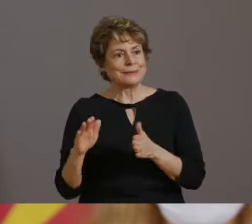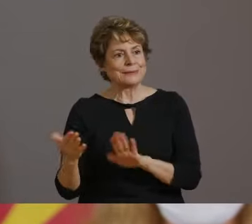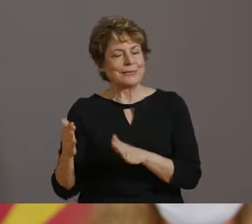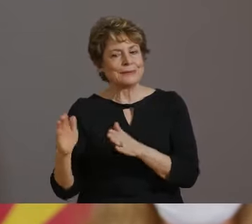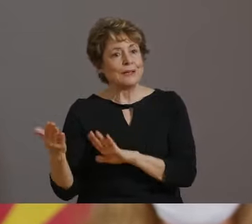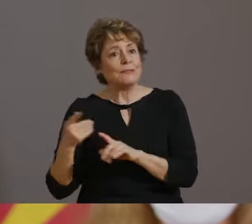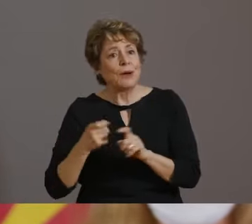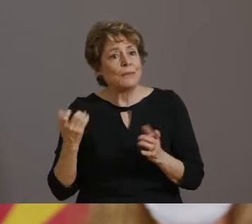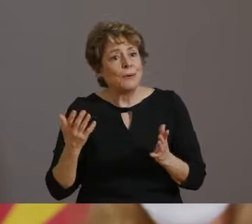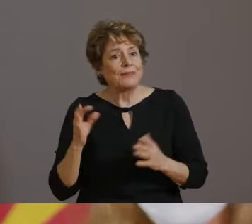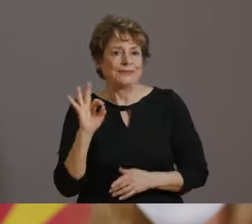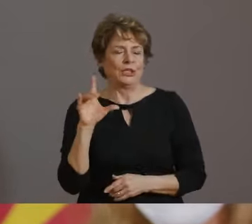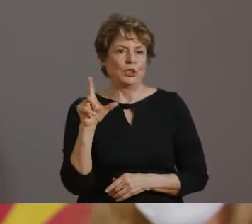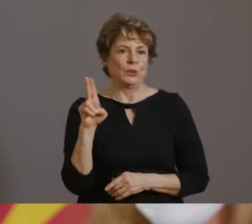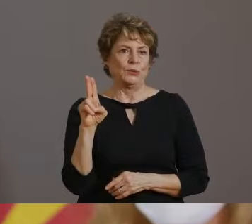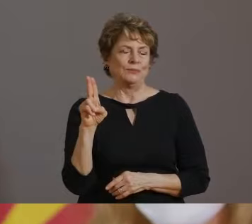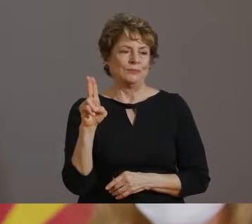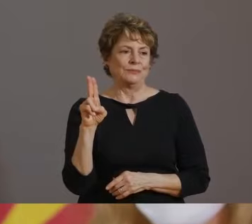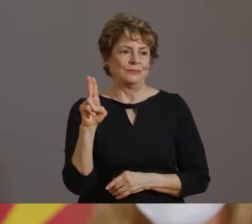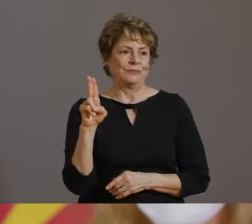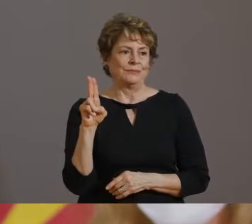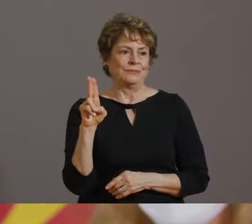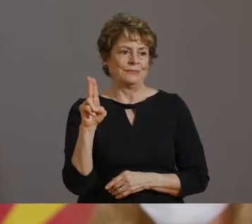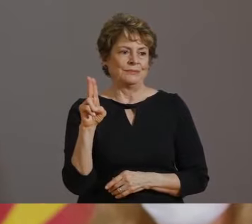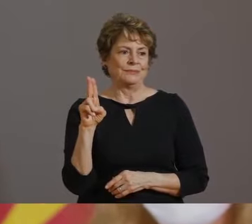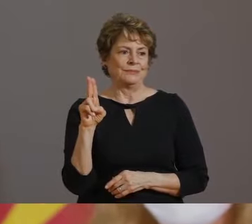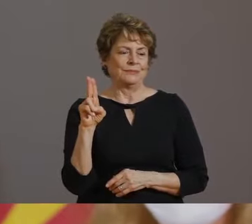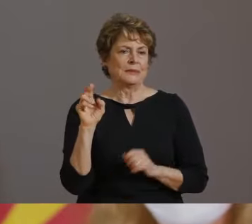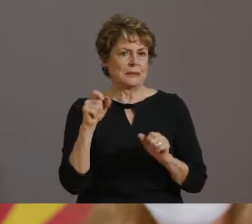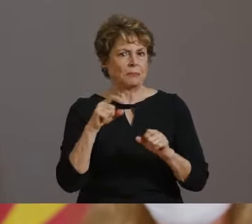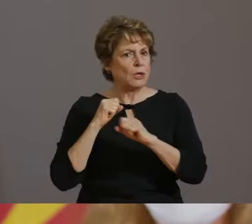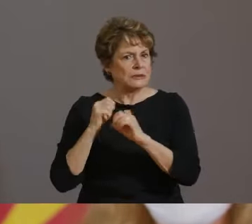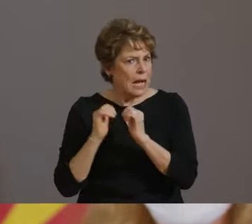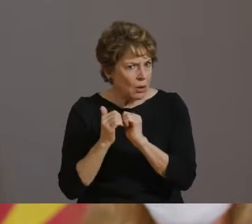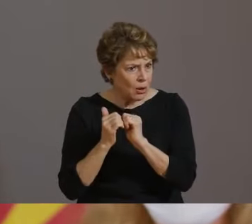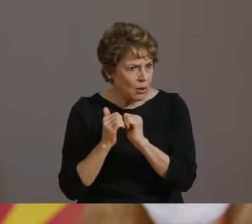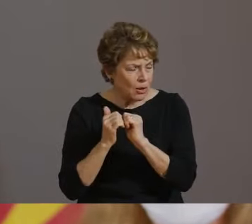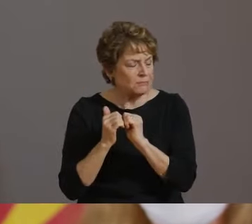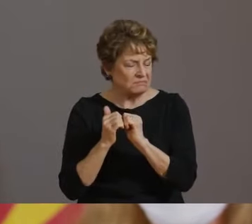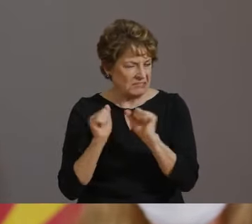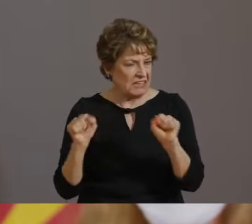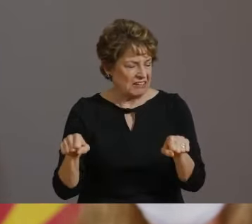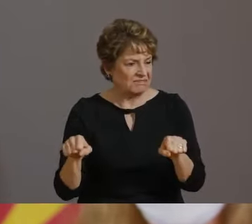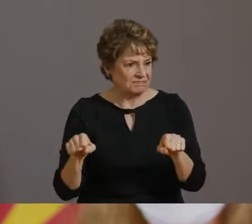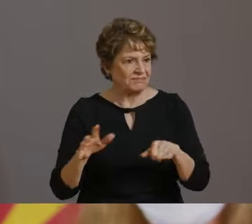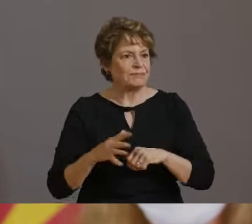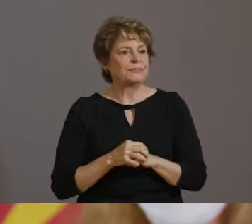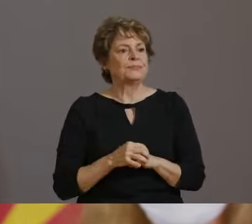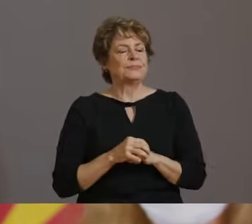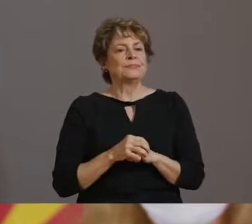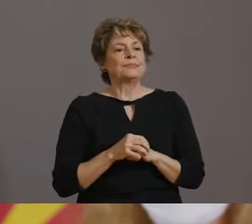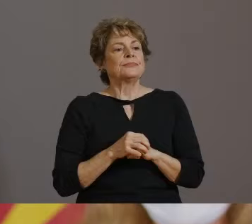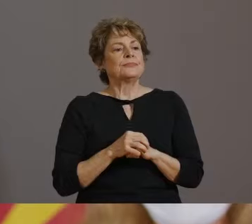HEALTH EXPERTS WILL TELL YOU THE SINGLE BEST WAY TO PREVENT THE FLU IS TO GET A FLU SHOT.